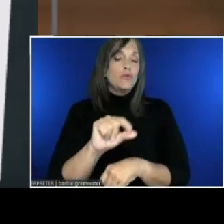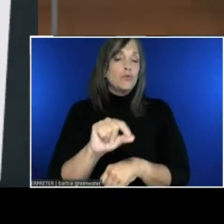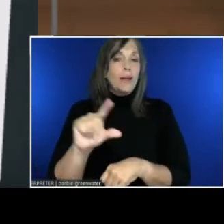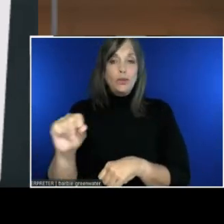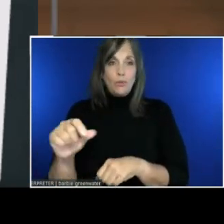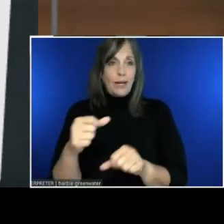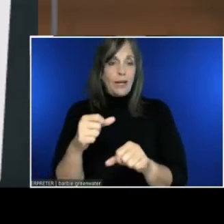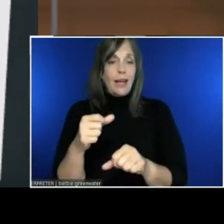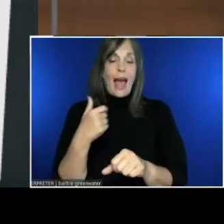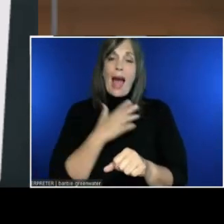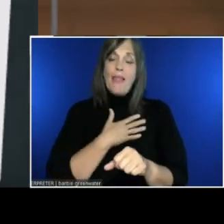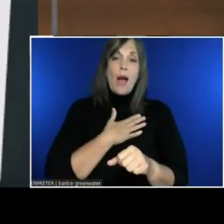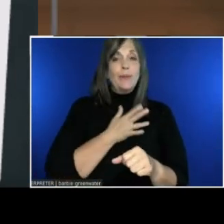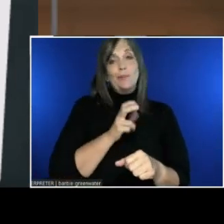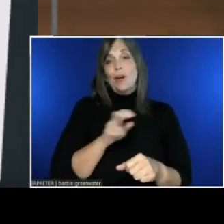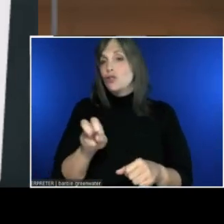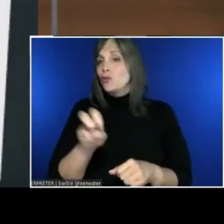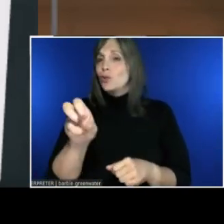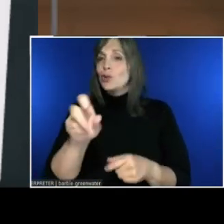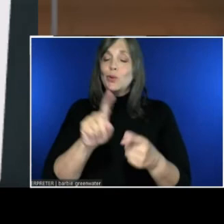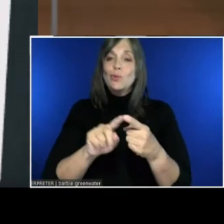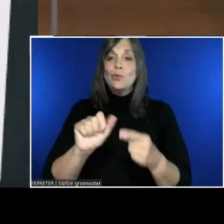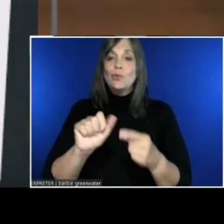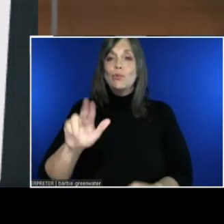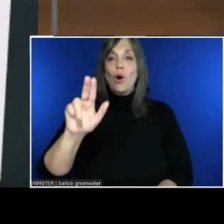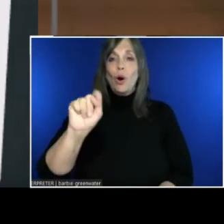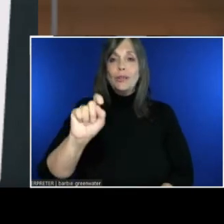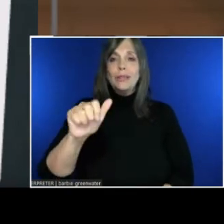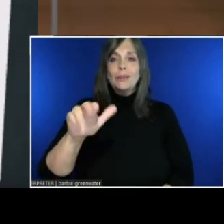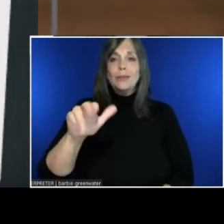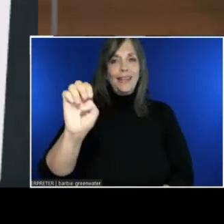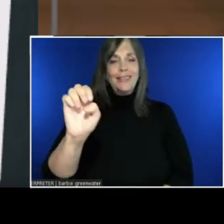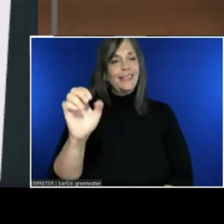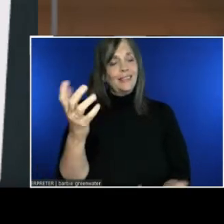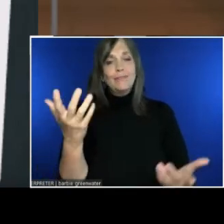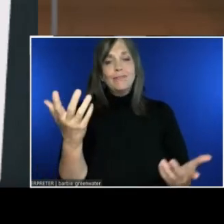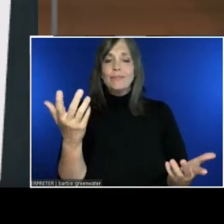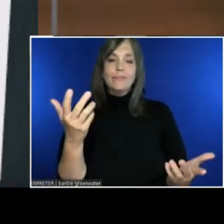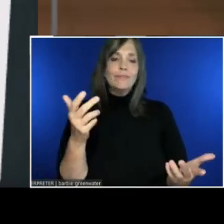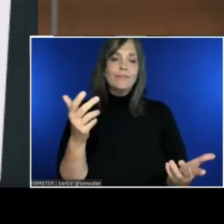In a nutshell. But I want to introduce myself another way.